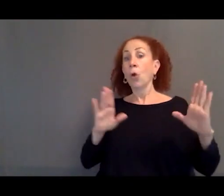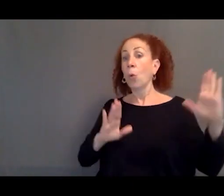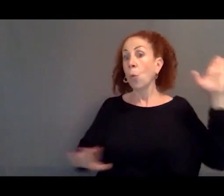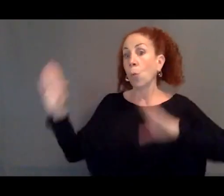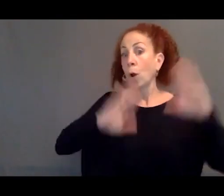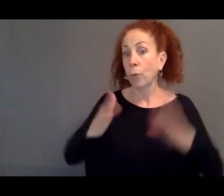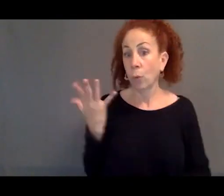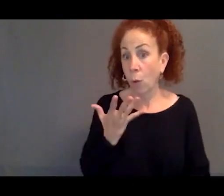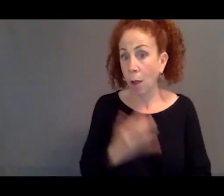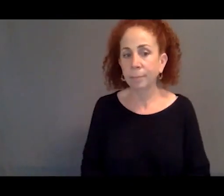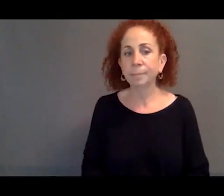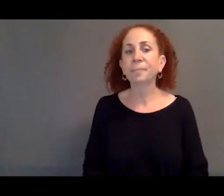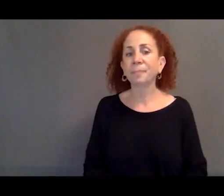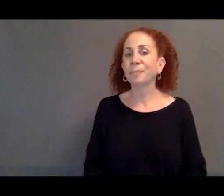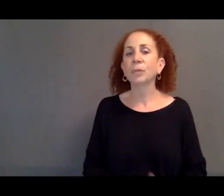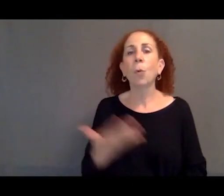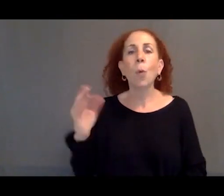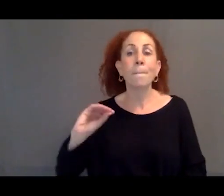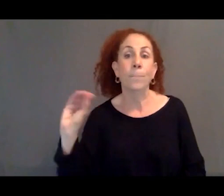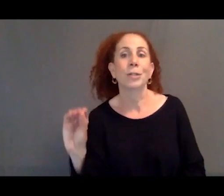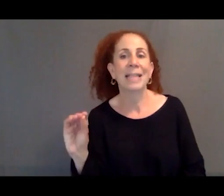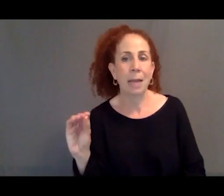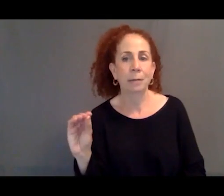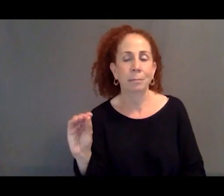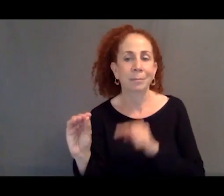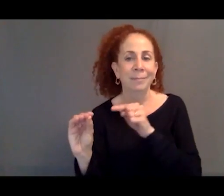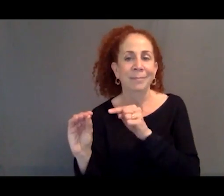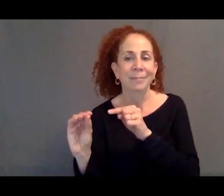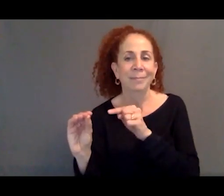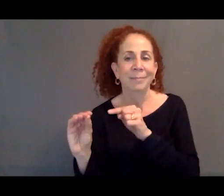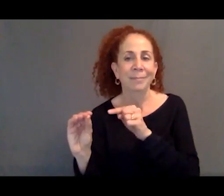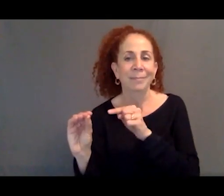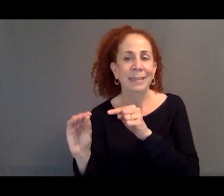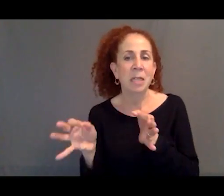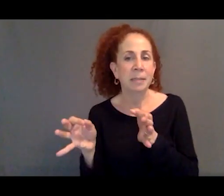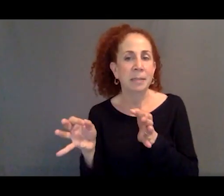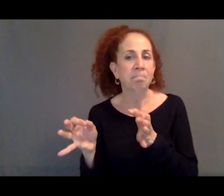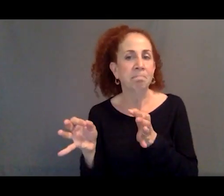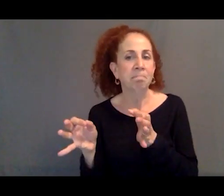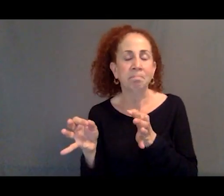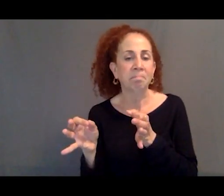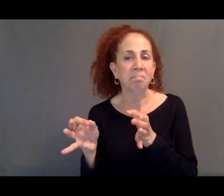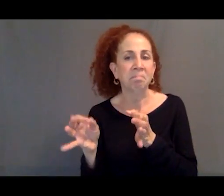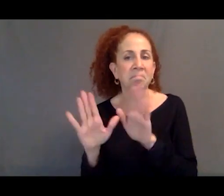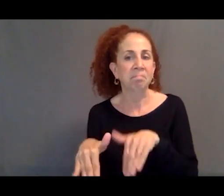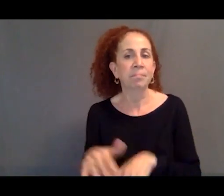is that fraction that decides that they would rather